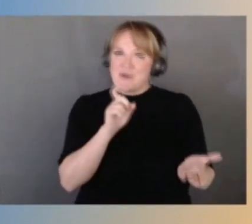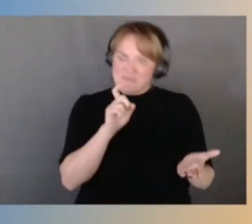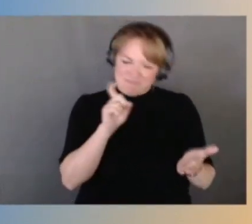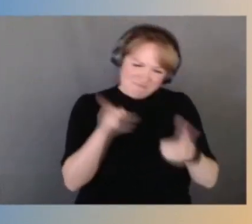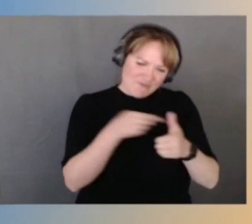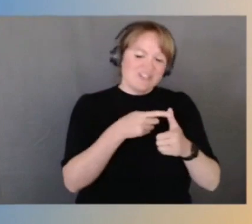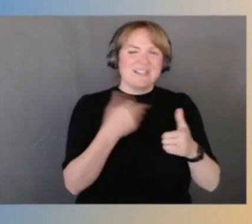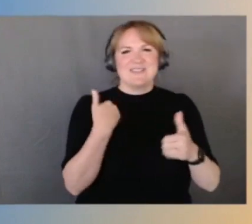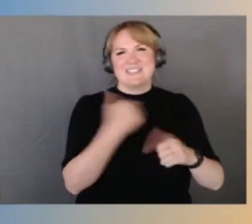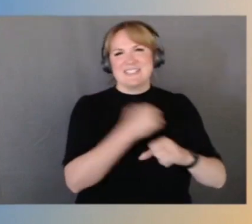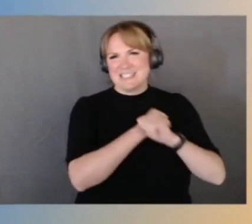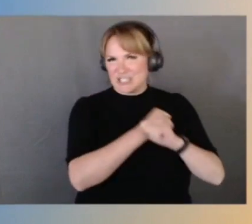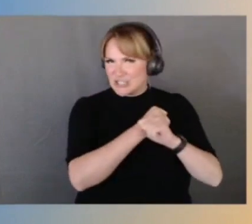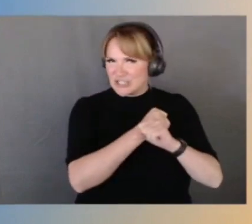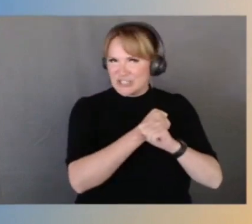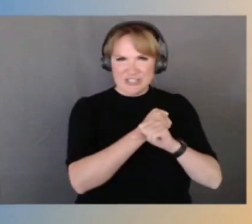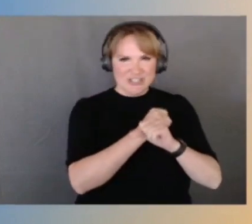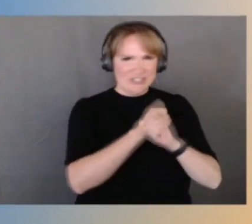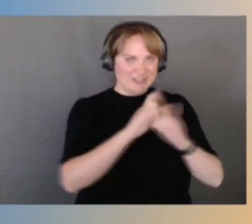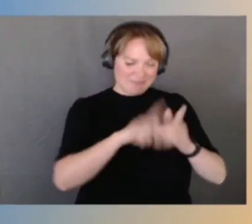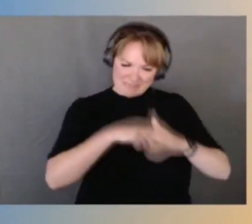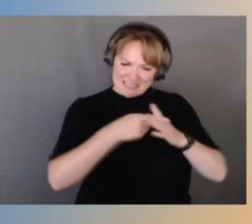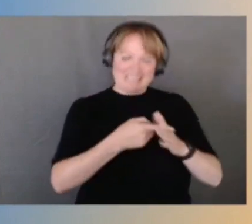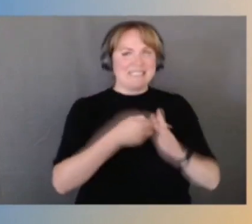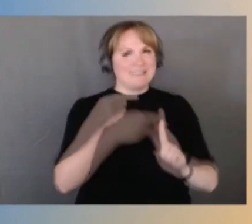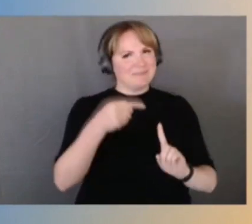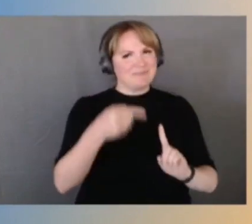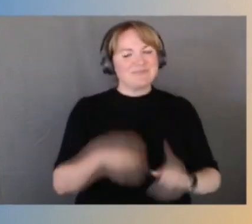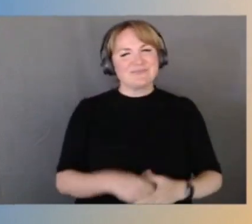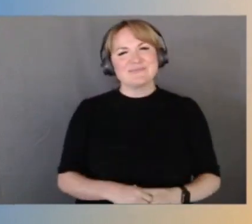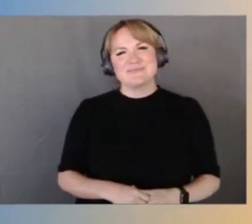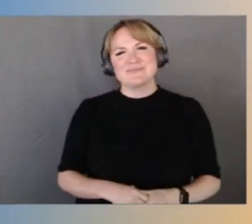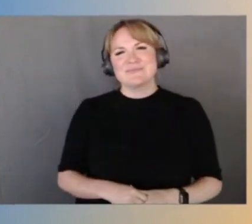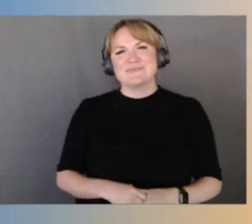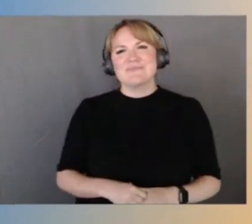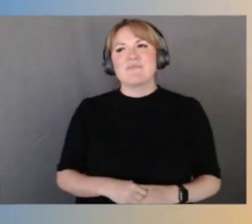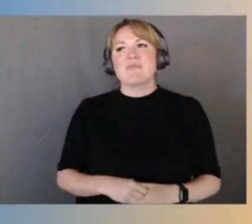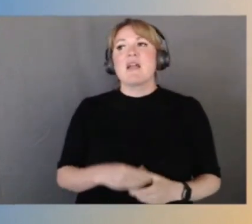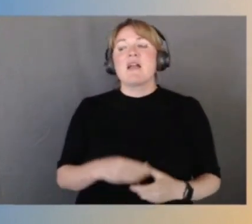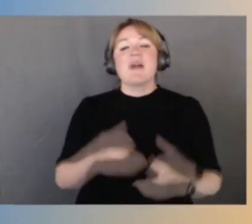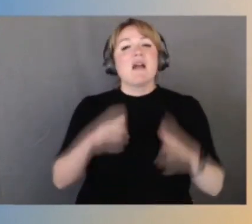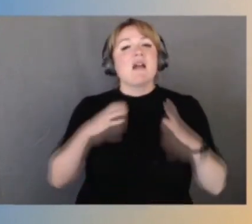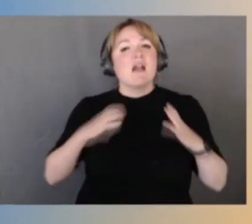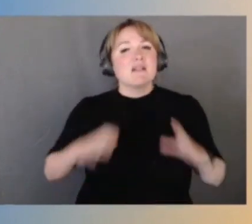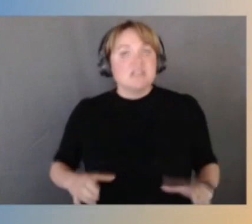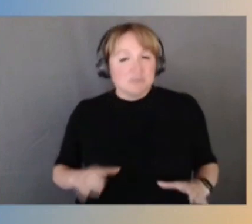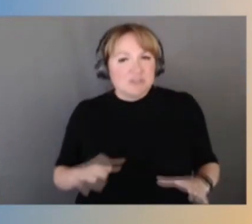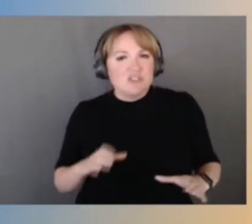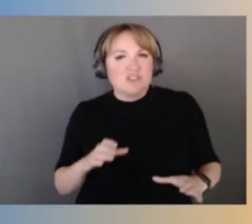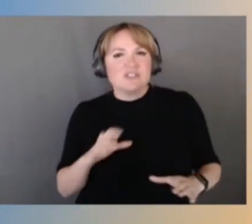from the very beginning. I heard about customers referenced and just so many different ways from the fact